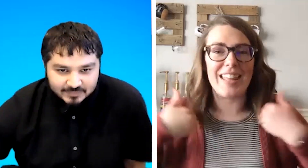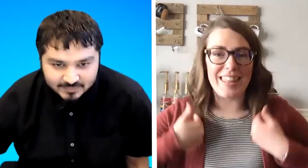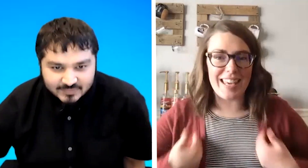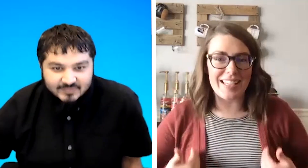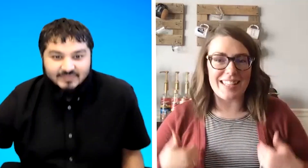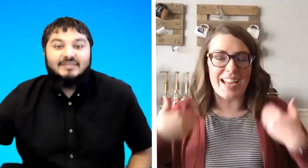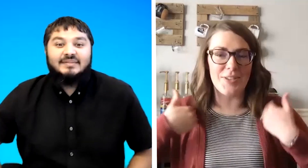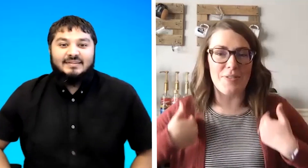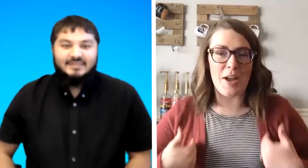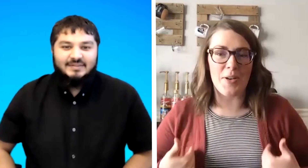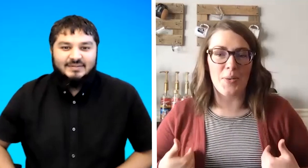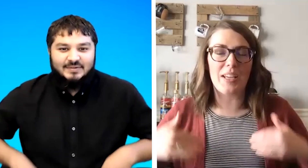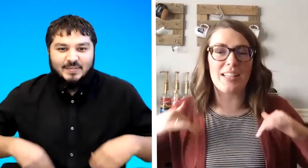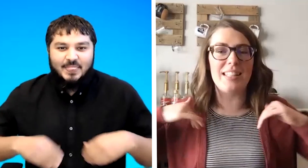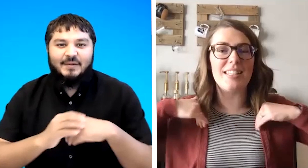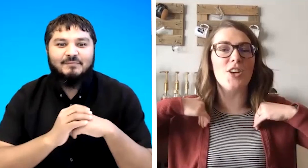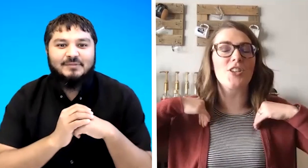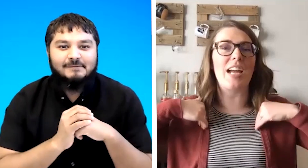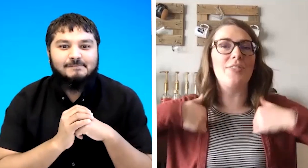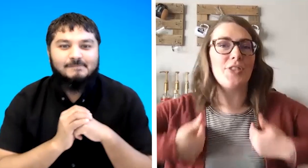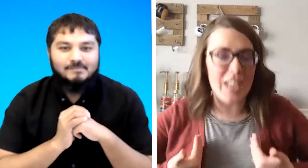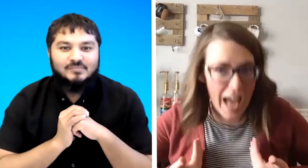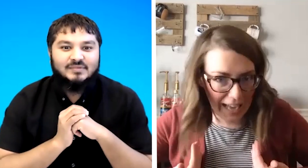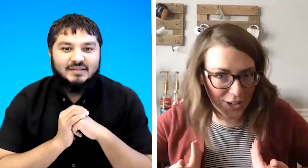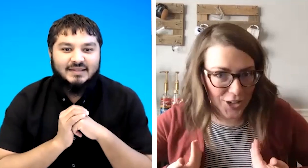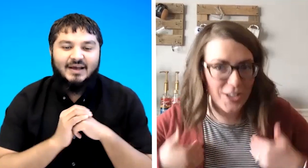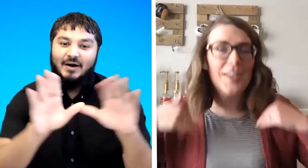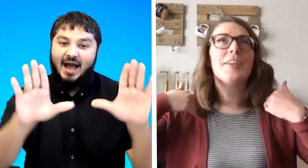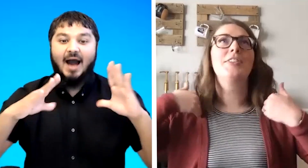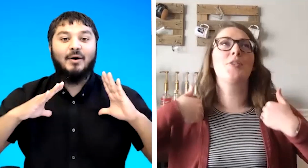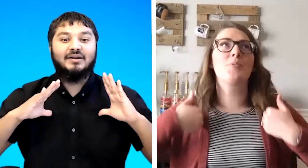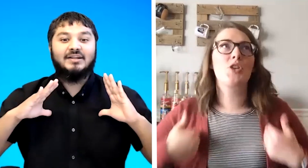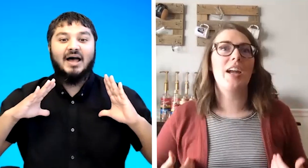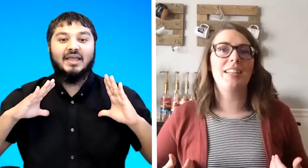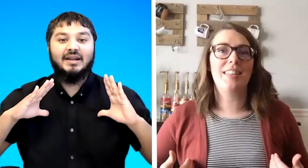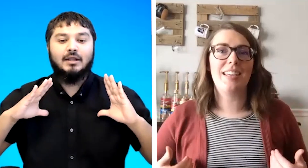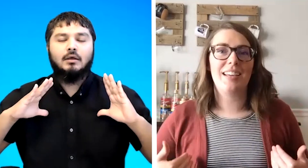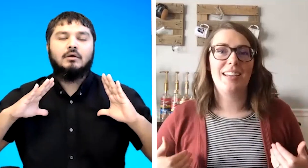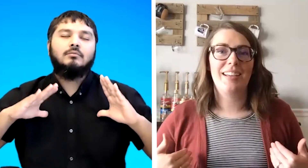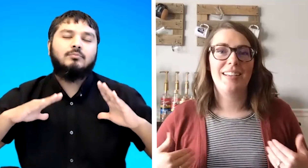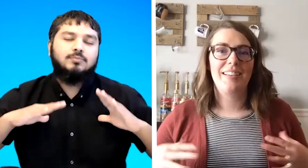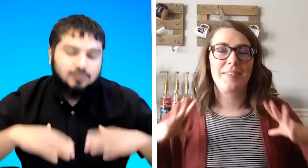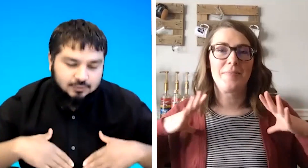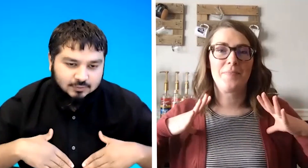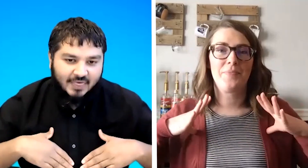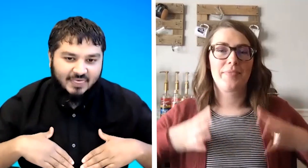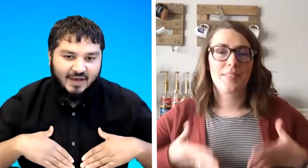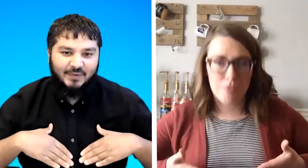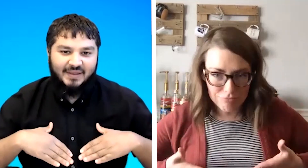this i don't know because this is our sign for tired i want to buy it that way